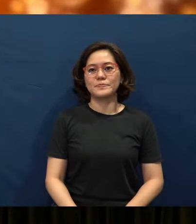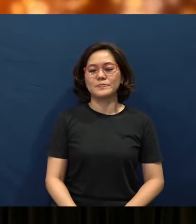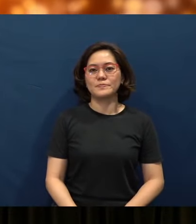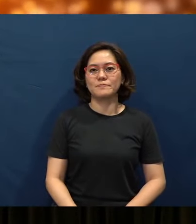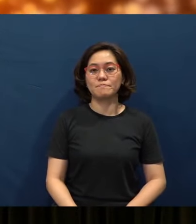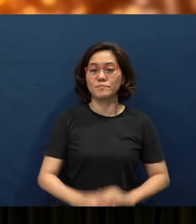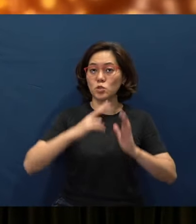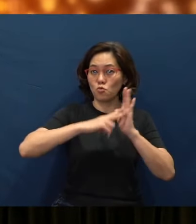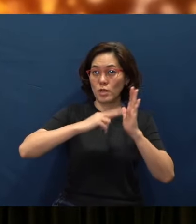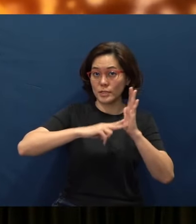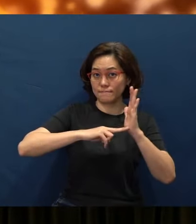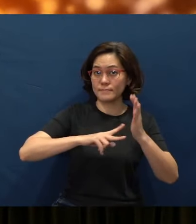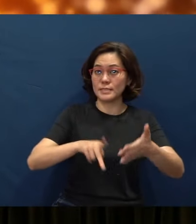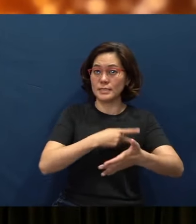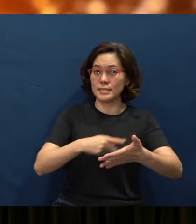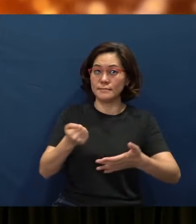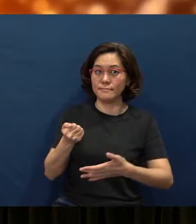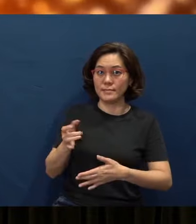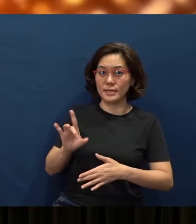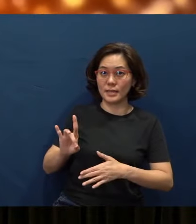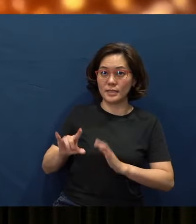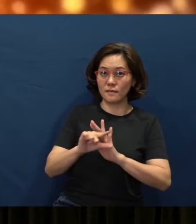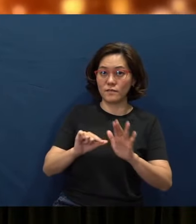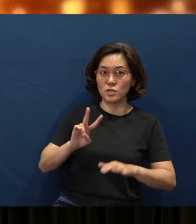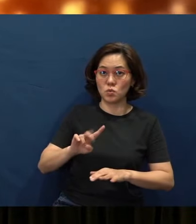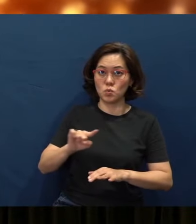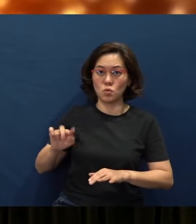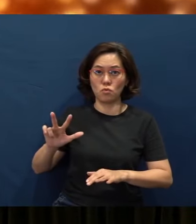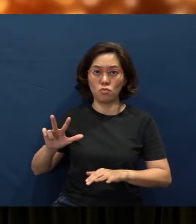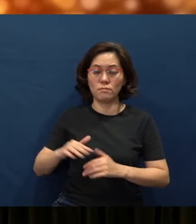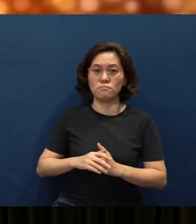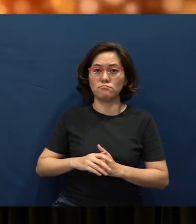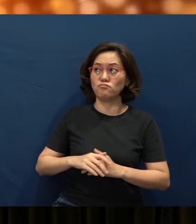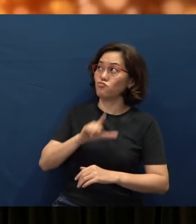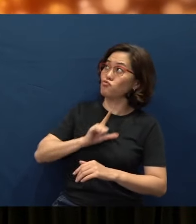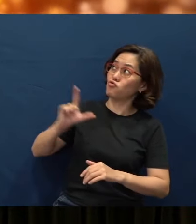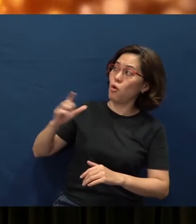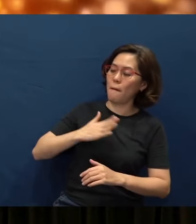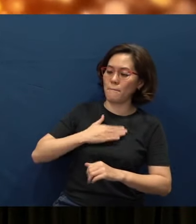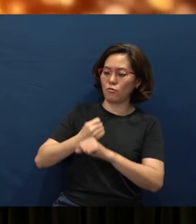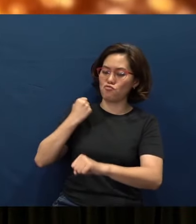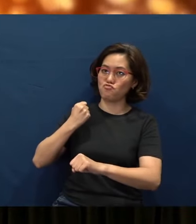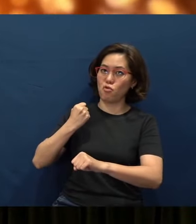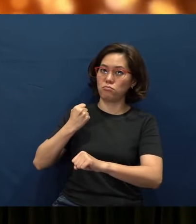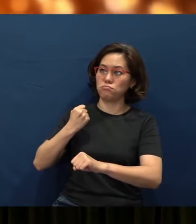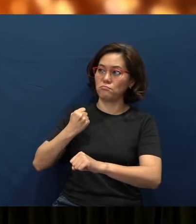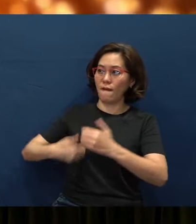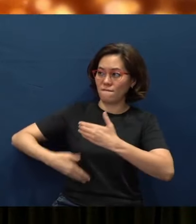Reading from Psalms 18, verse 2 to 3: The Lord is my rock, my fortress and my deliverer;